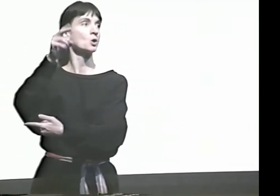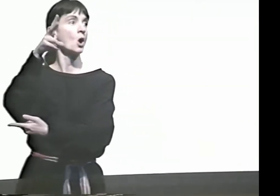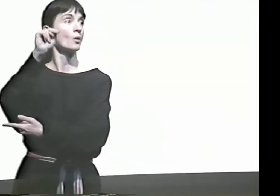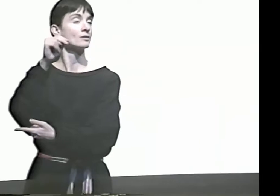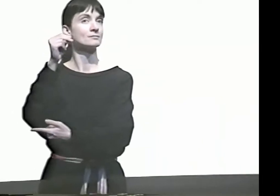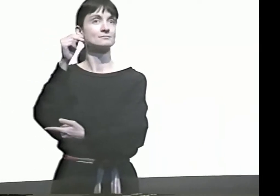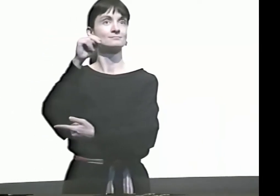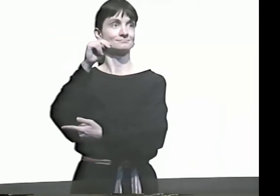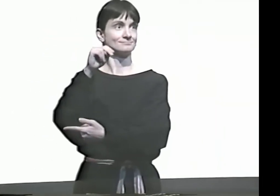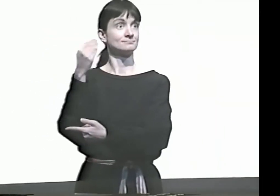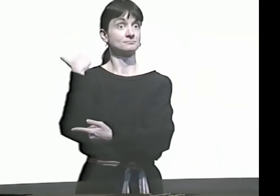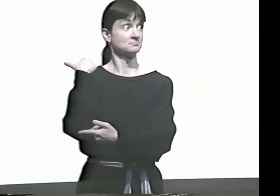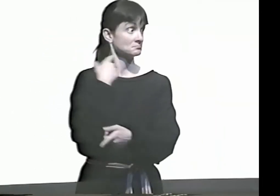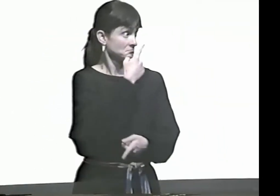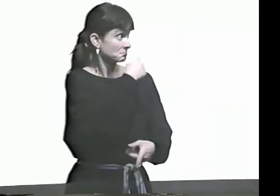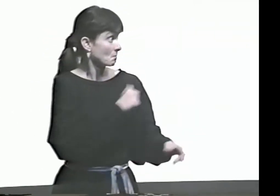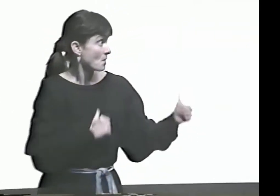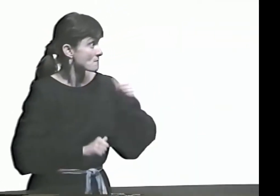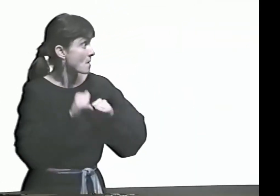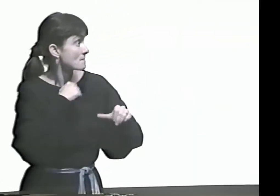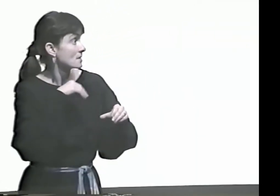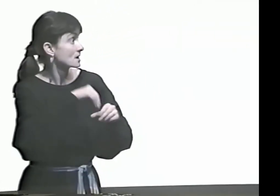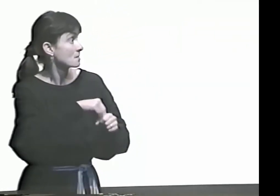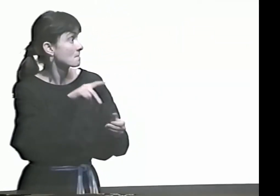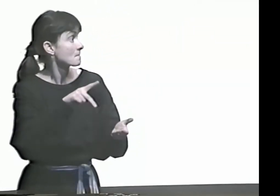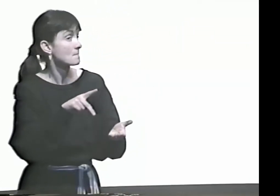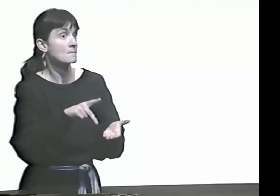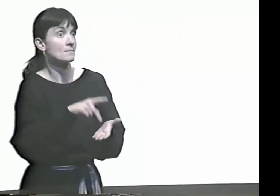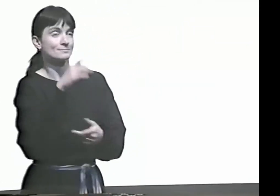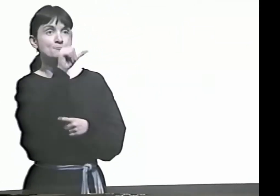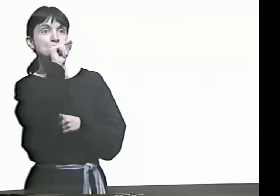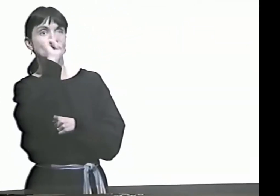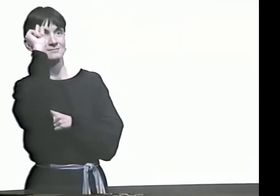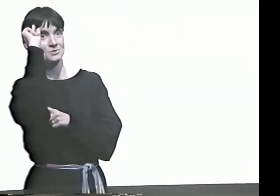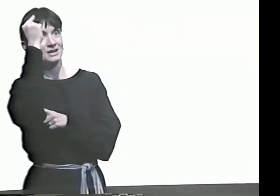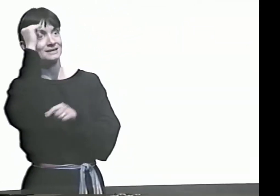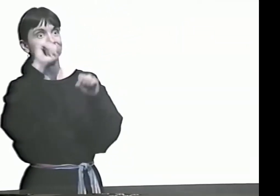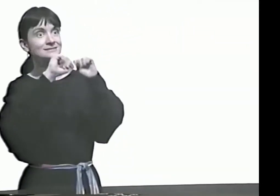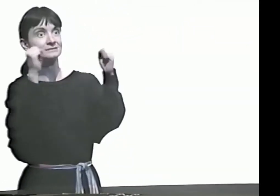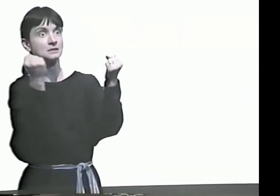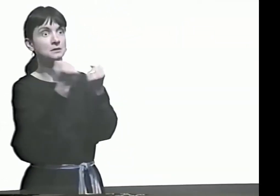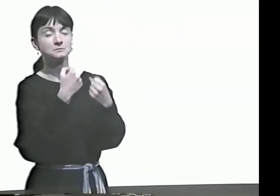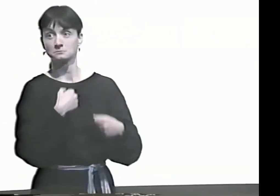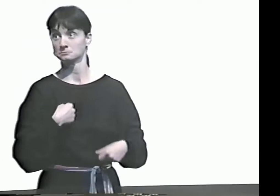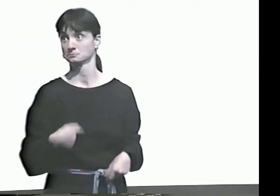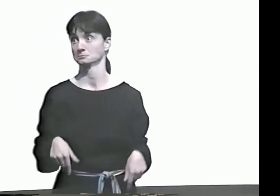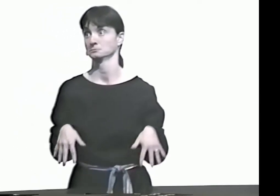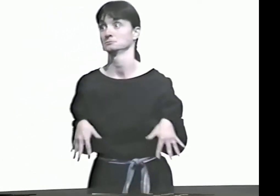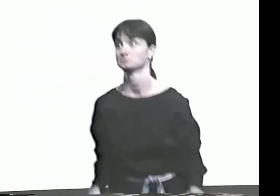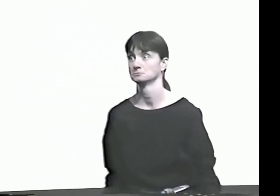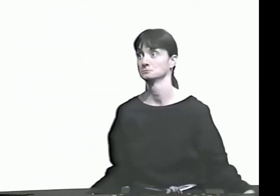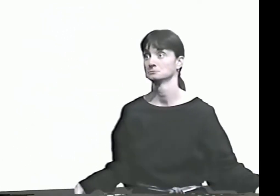WHO ELSE BUT JIM COHN CAME UP TO ME AND SAID, "WOULD YOU LIKE TO PERFORM IN THE BIRD'S BRAIN SOCIETY?"